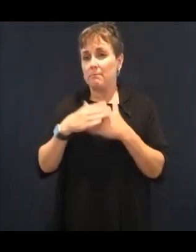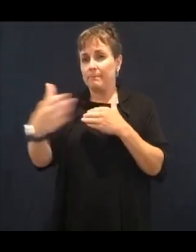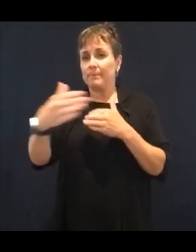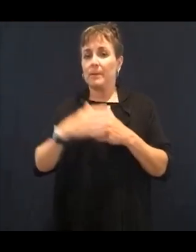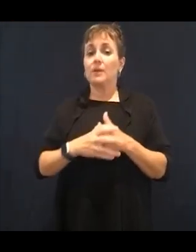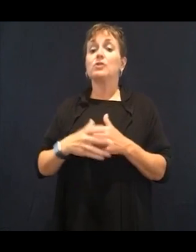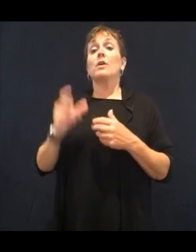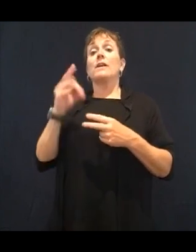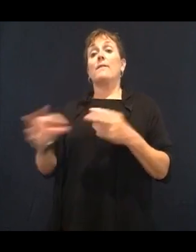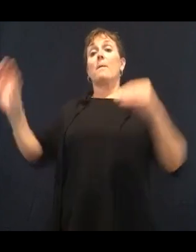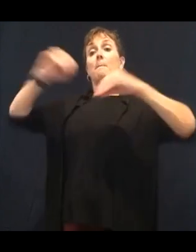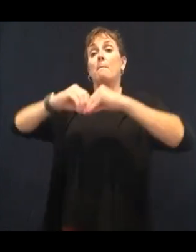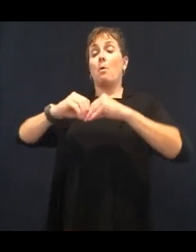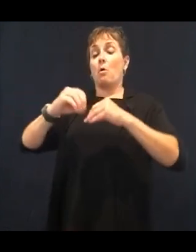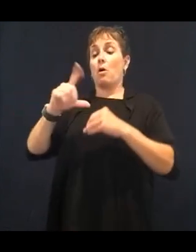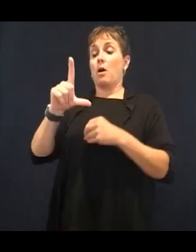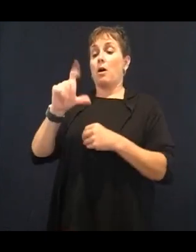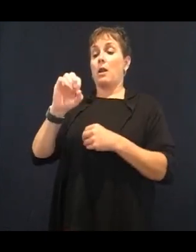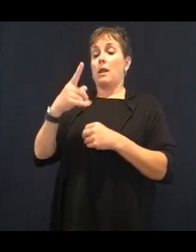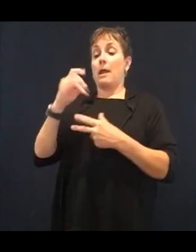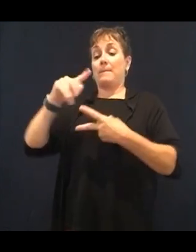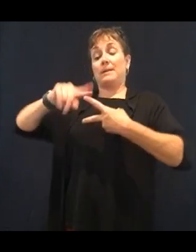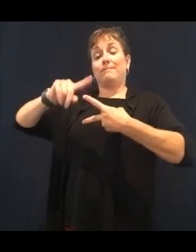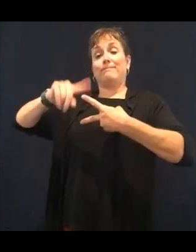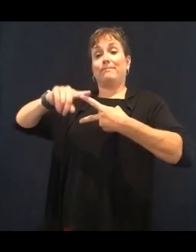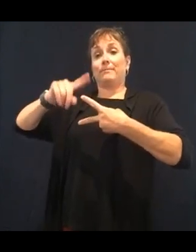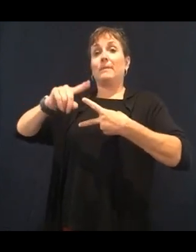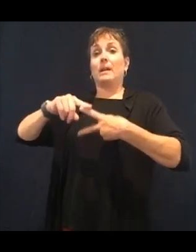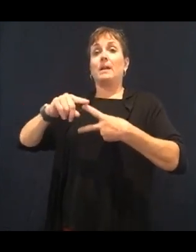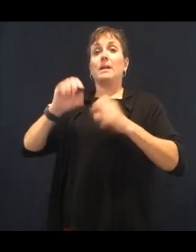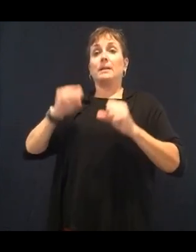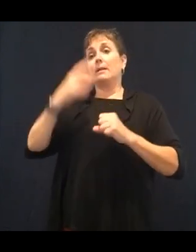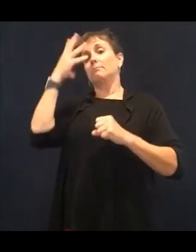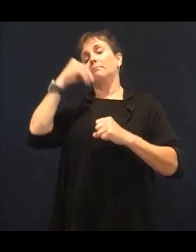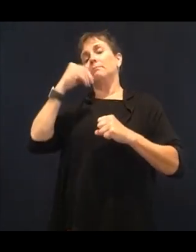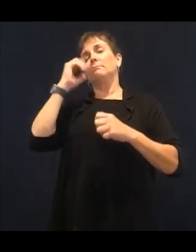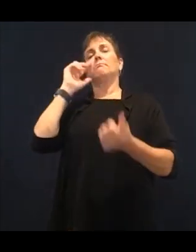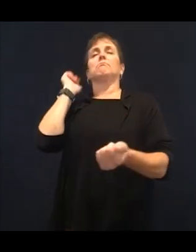And the better circulation we have. So we want our brain- we